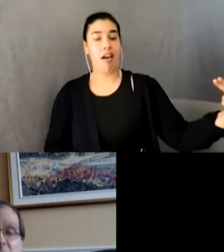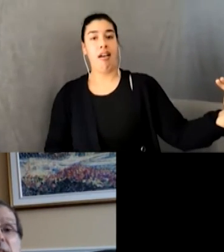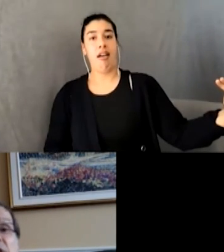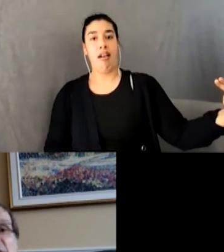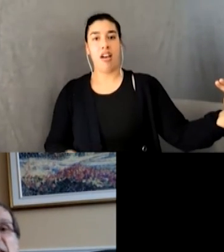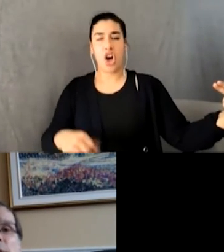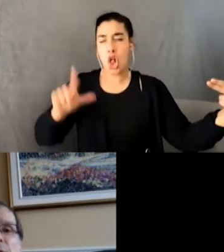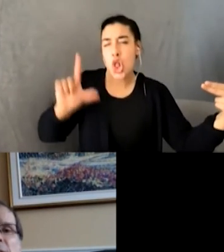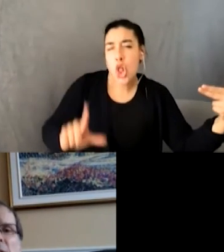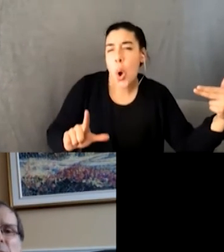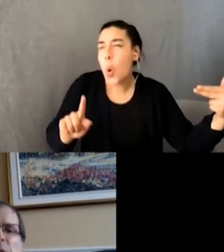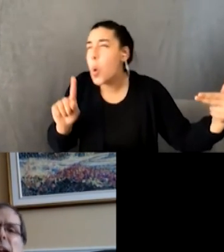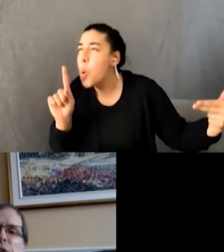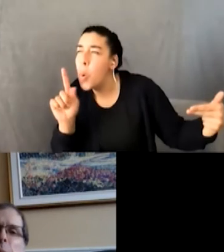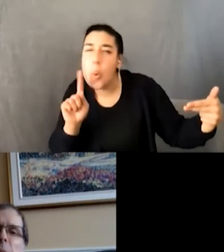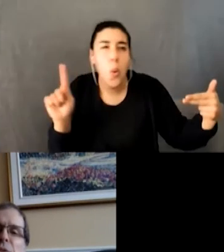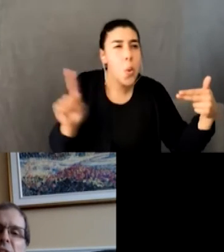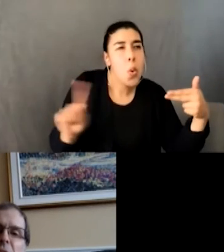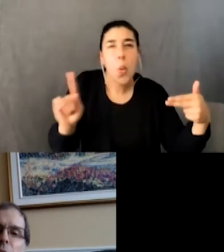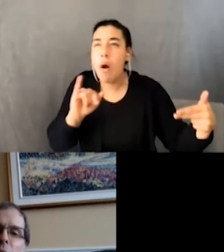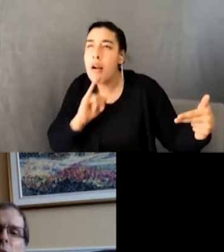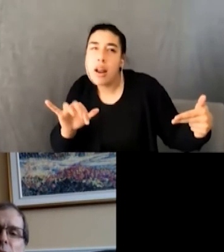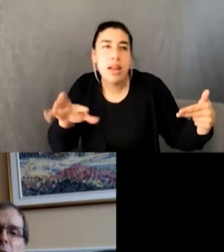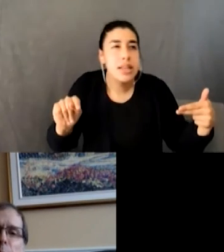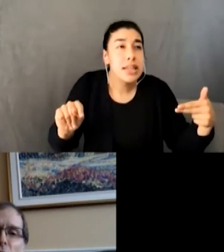(singing in Alfred and the Chipmunks falsetto) the brain